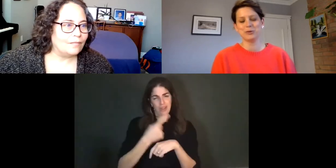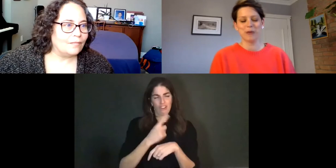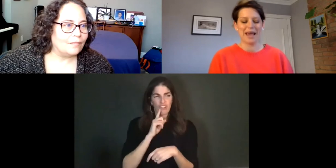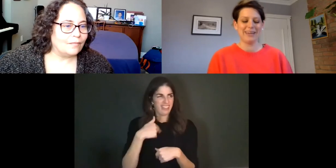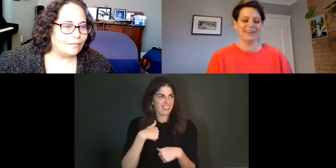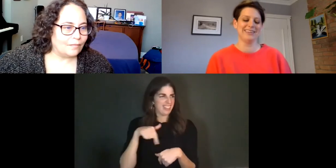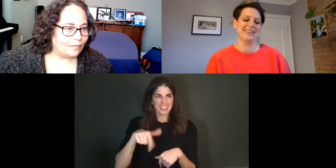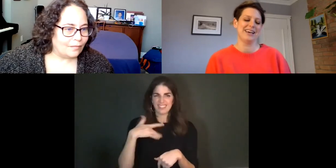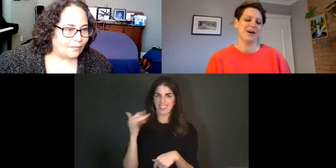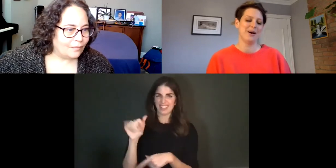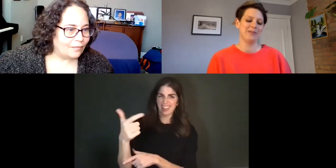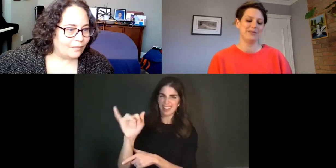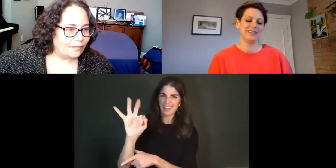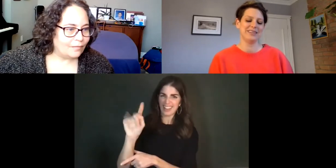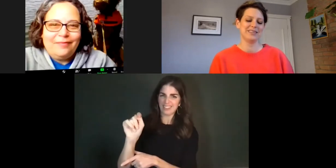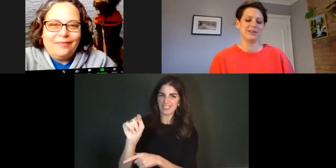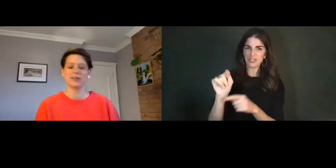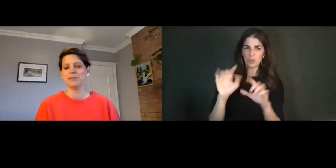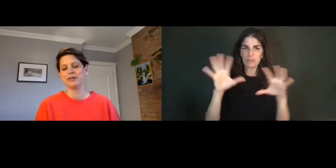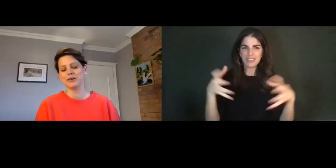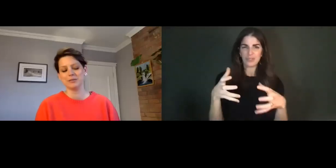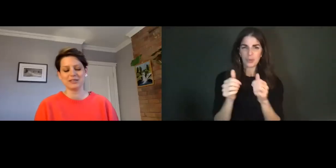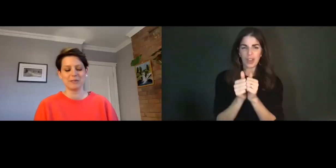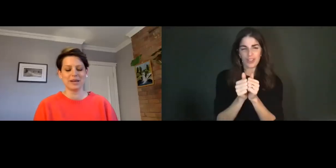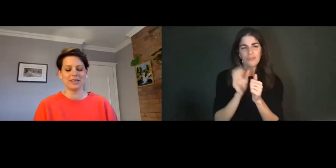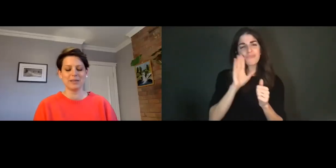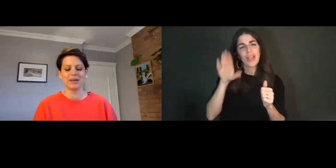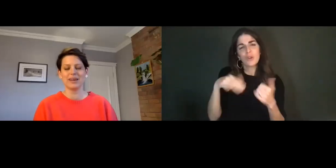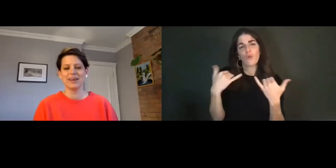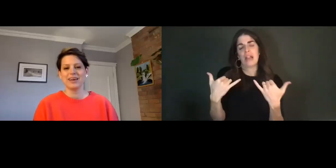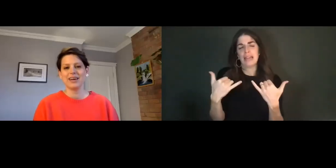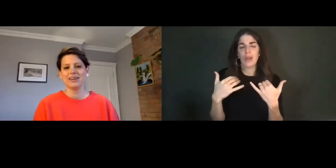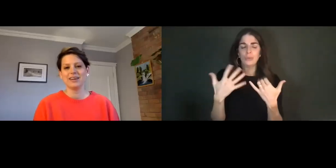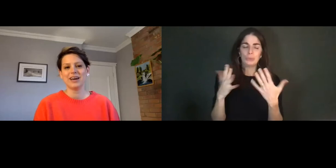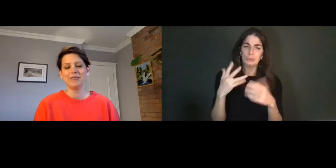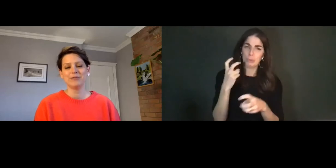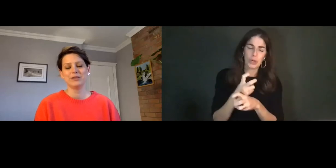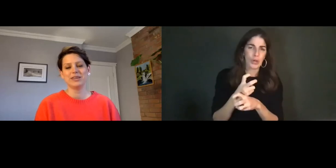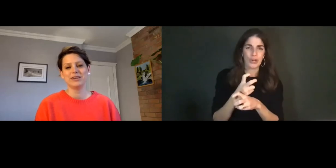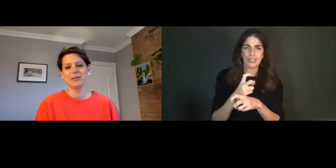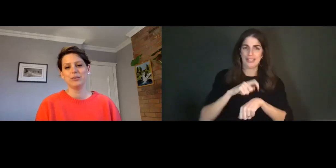way in this dark time of year in the midst of a pandemic, and I've been really bouyed